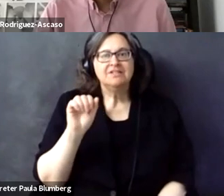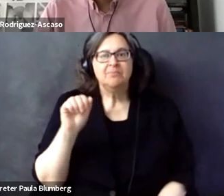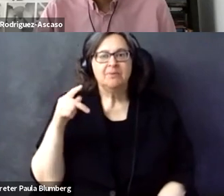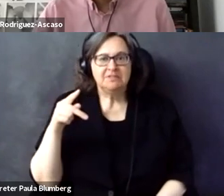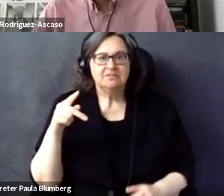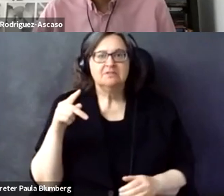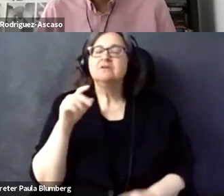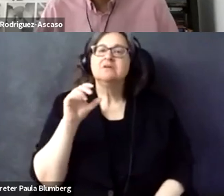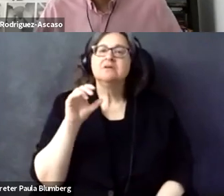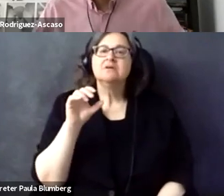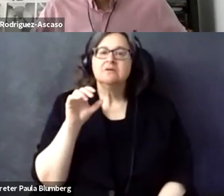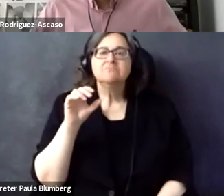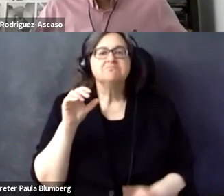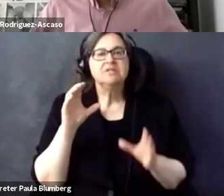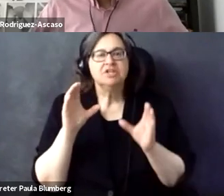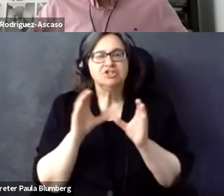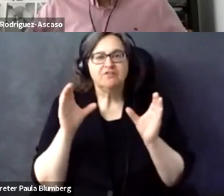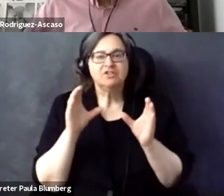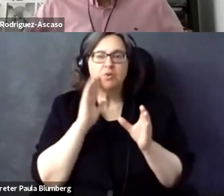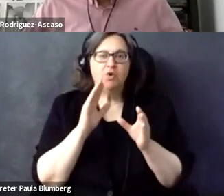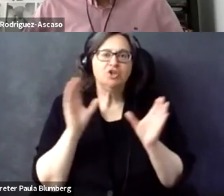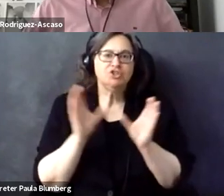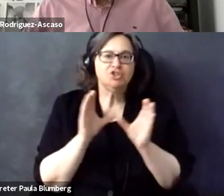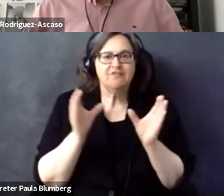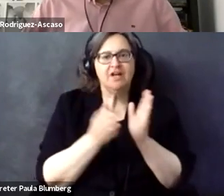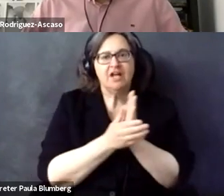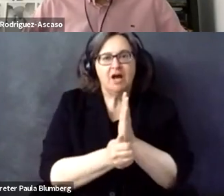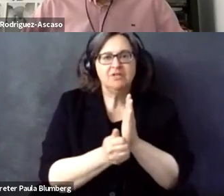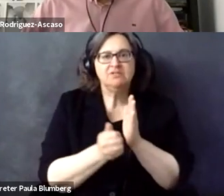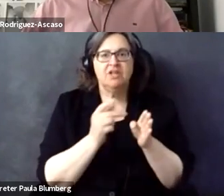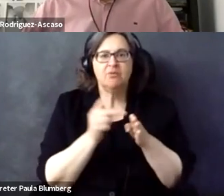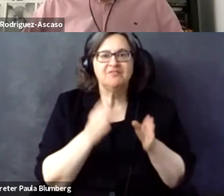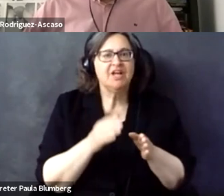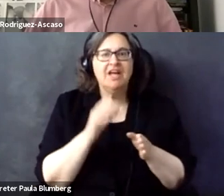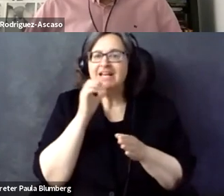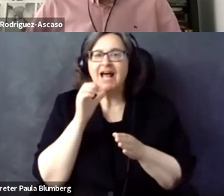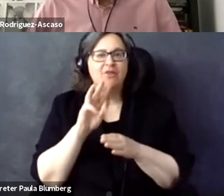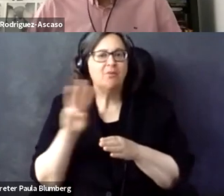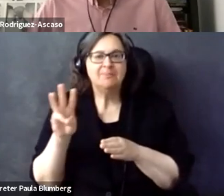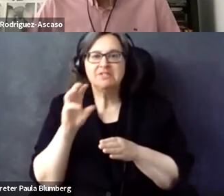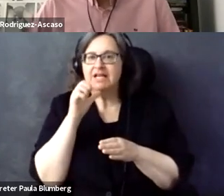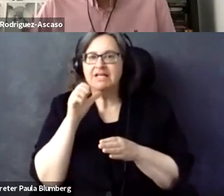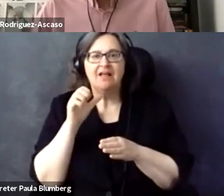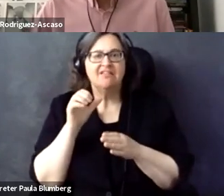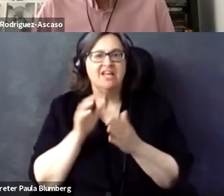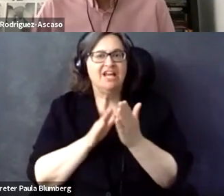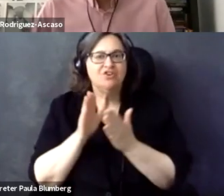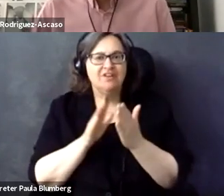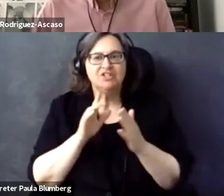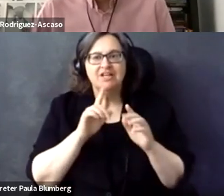been going on also in the community for a long time, the IAAP certification is certified competence people,